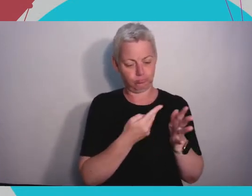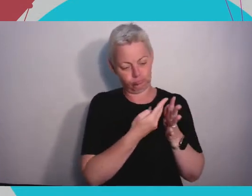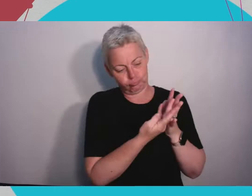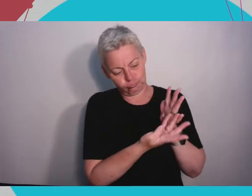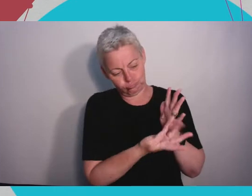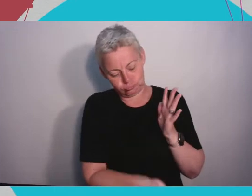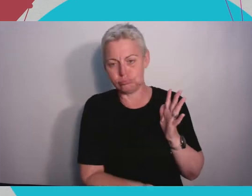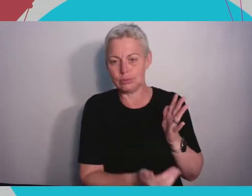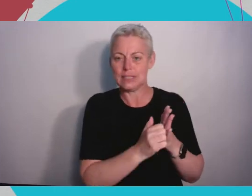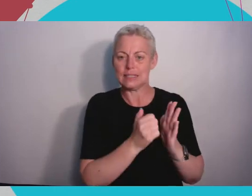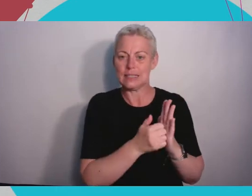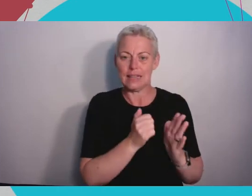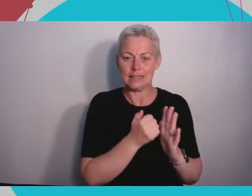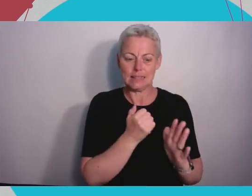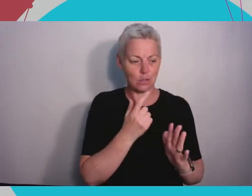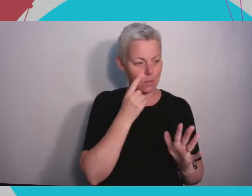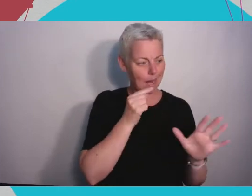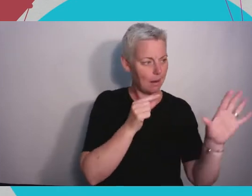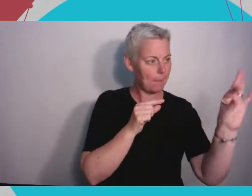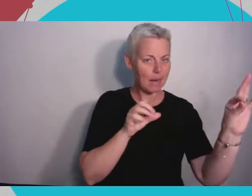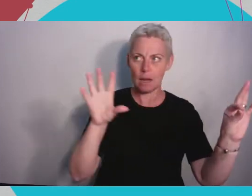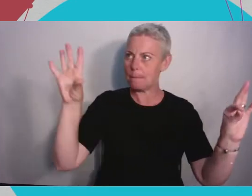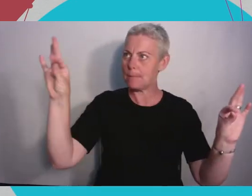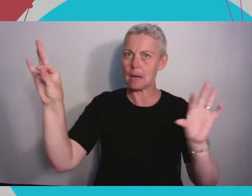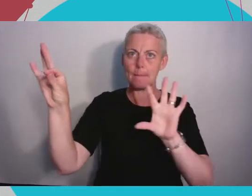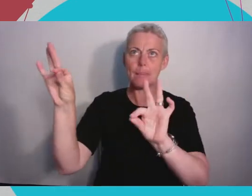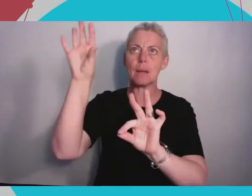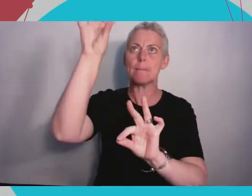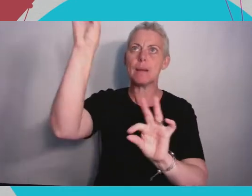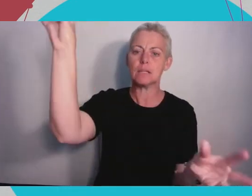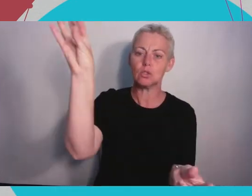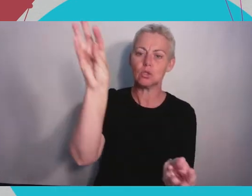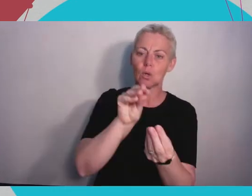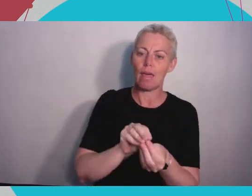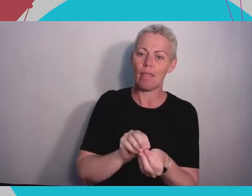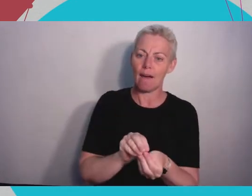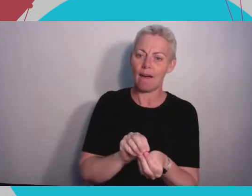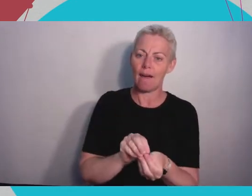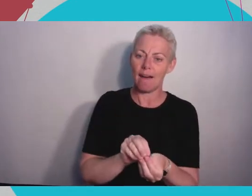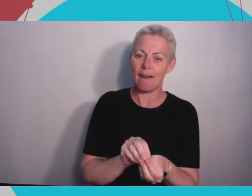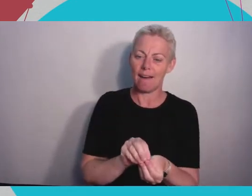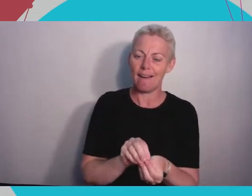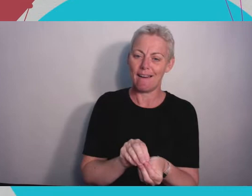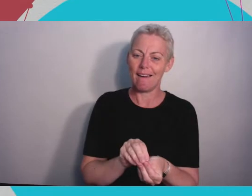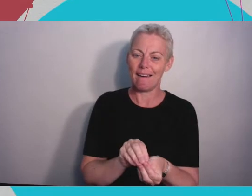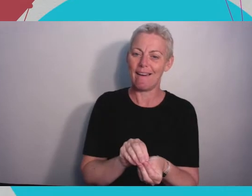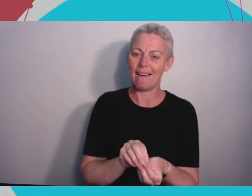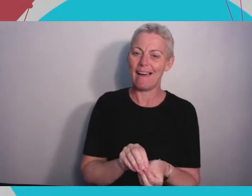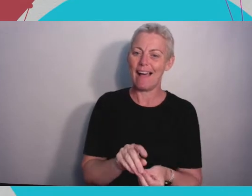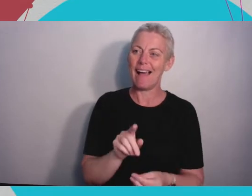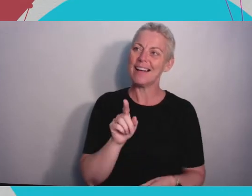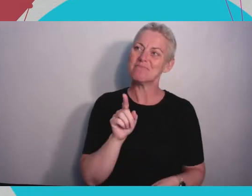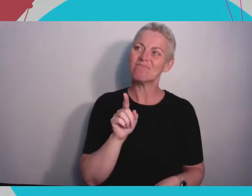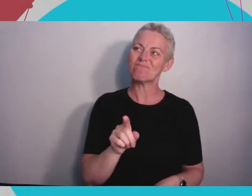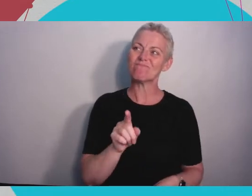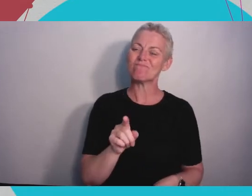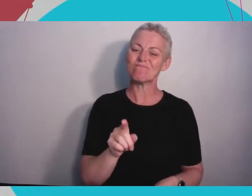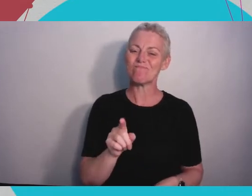You can find those clicks and you can position yourself to make the most of